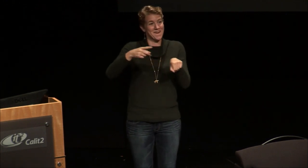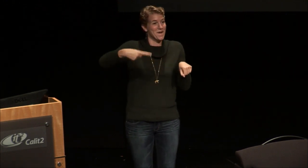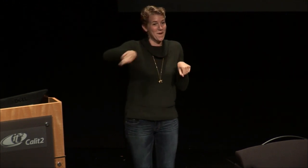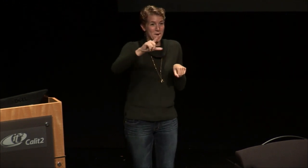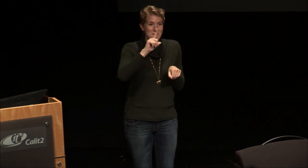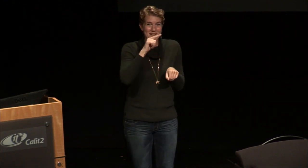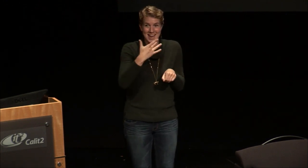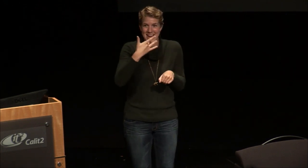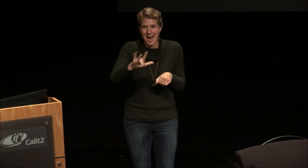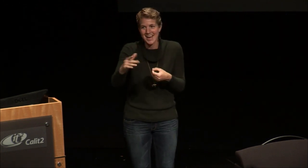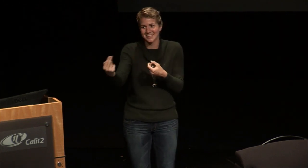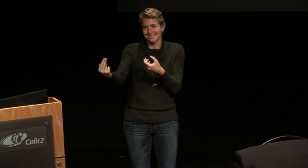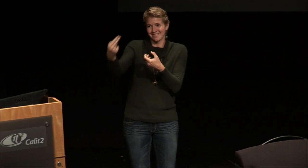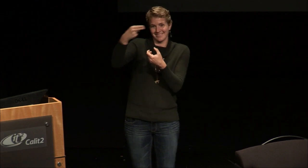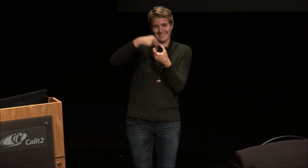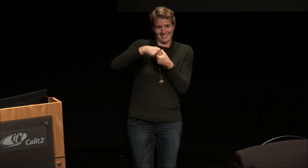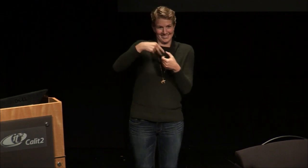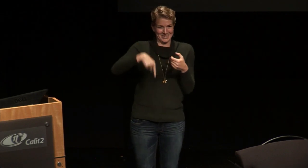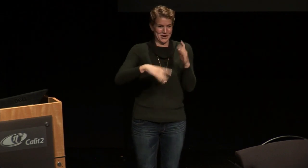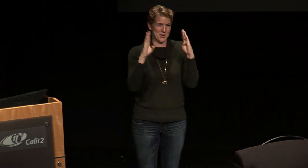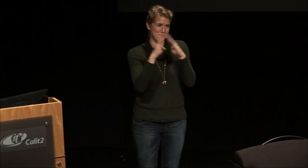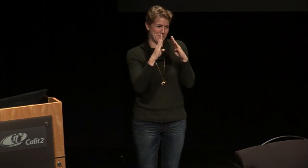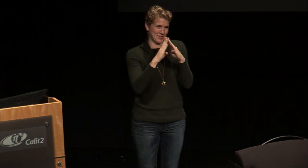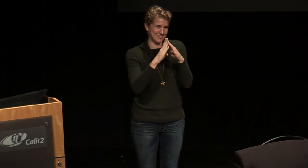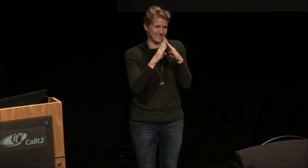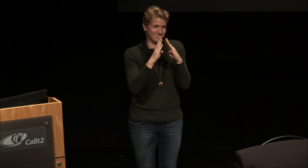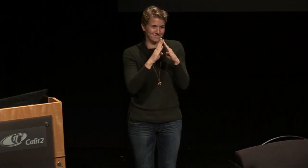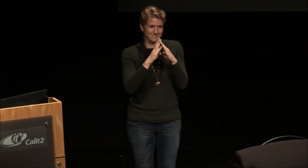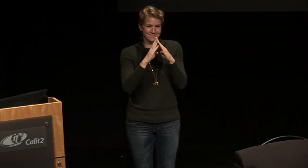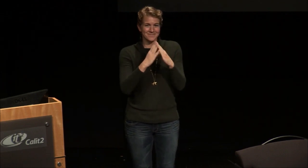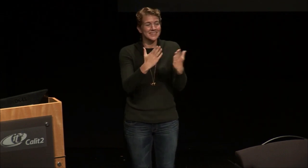who's deaf, and of course those of us who are lucky enough to join the community.